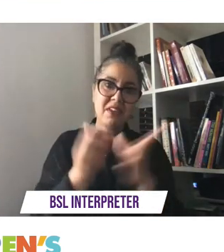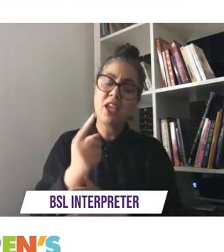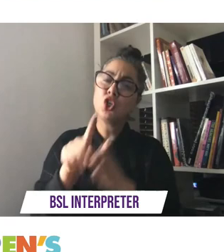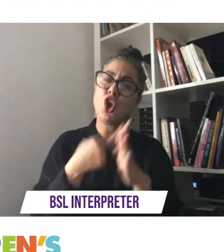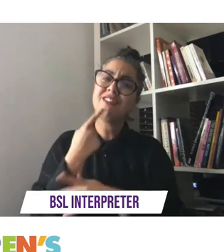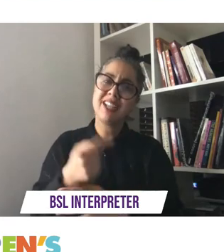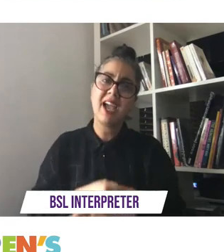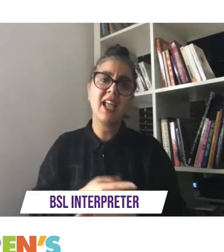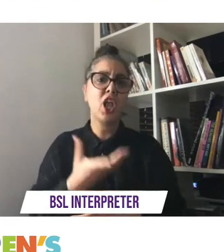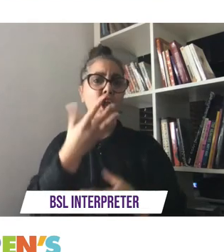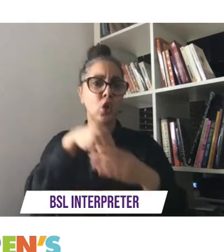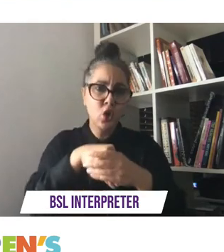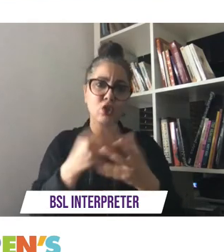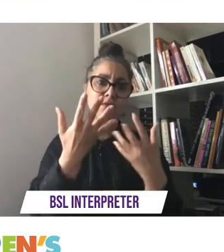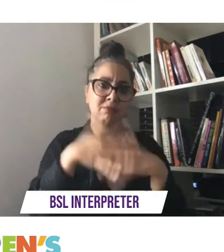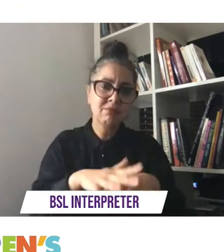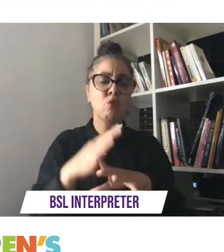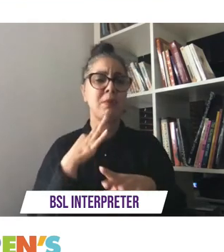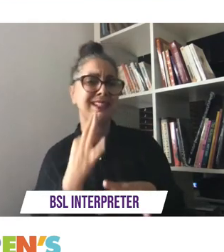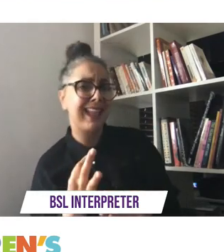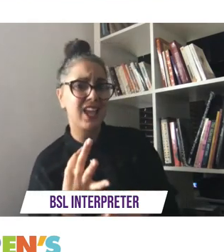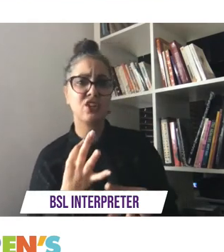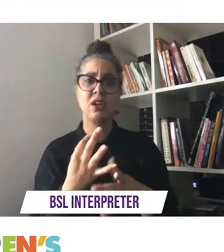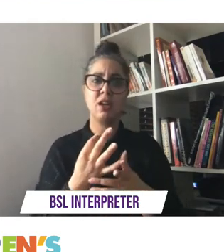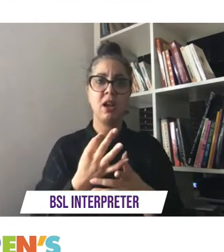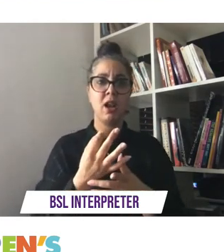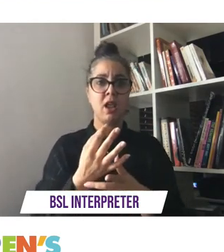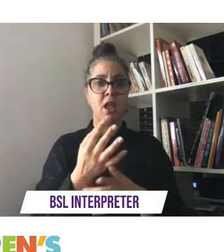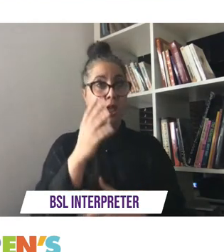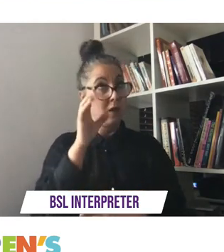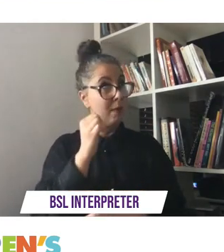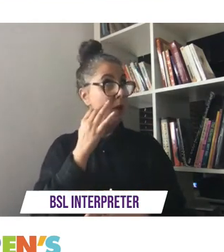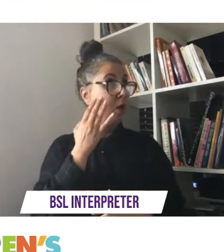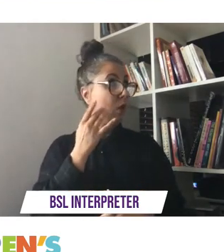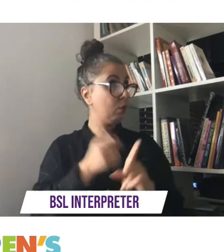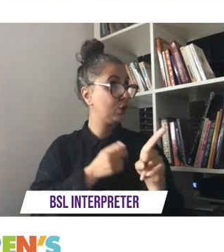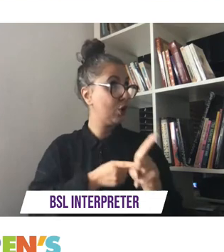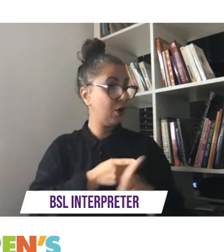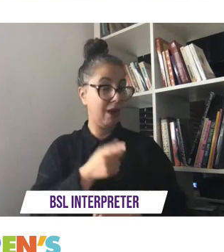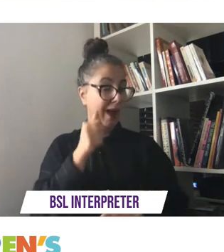for young people um i was a young person once i know it's really hard to believe um and not being